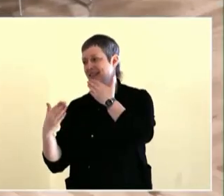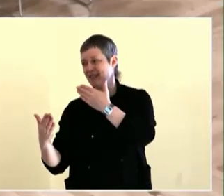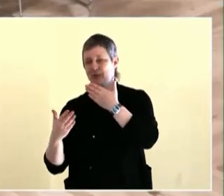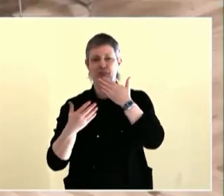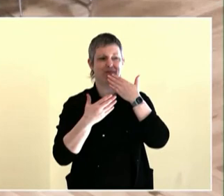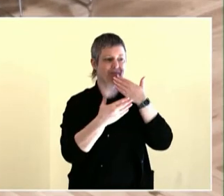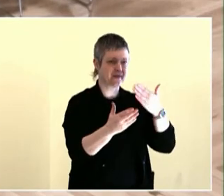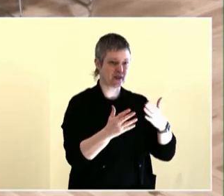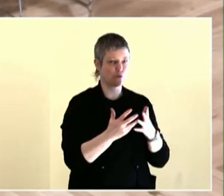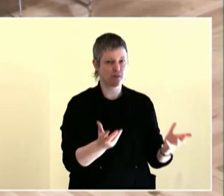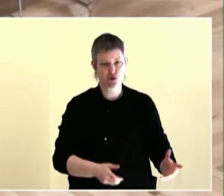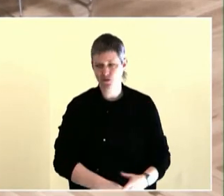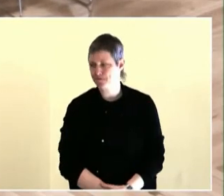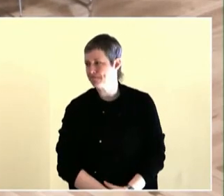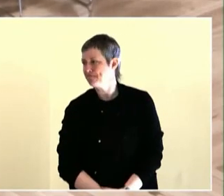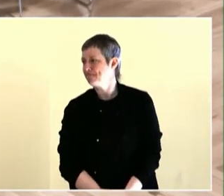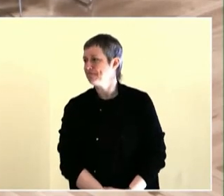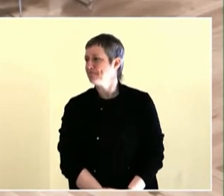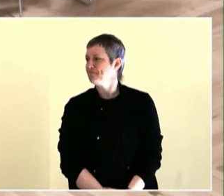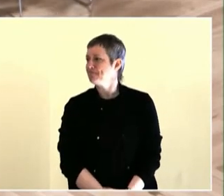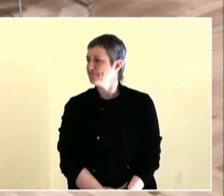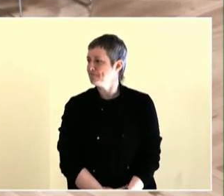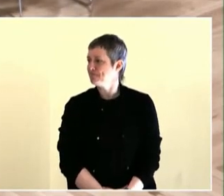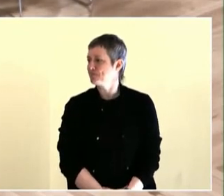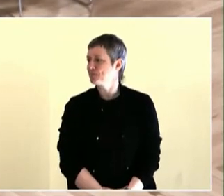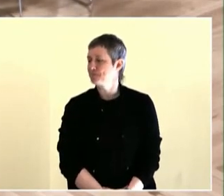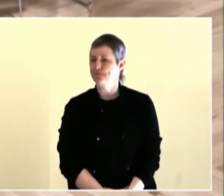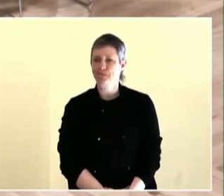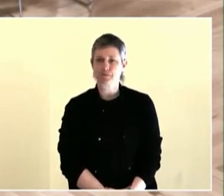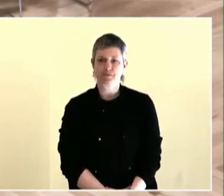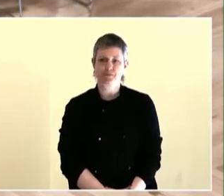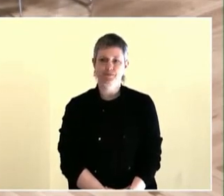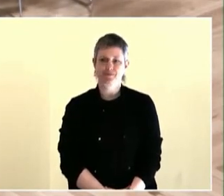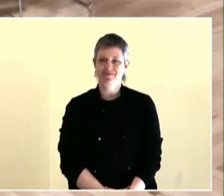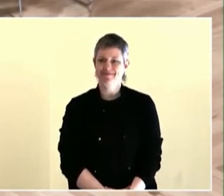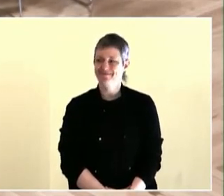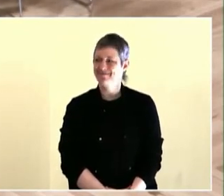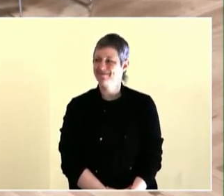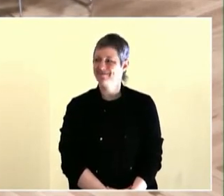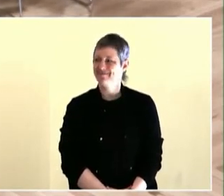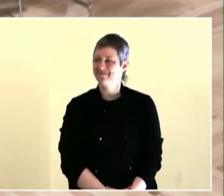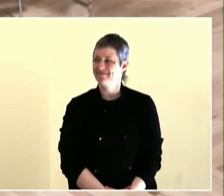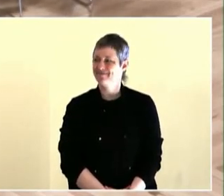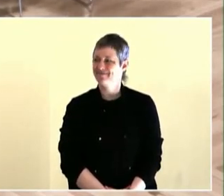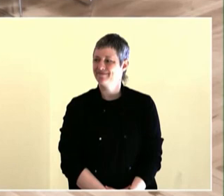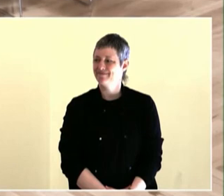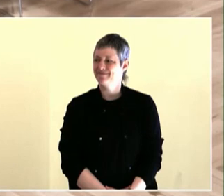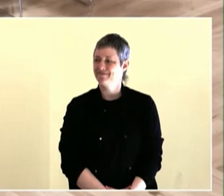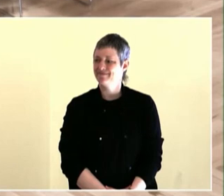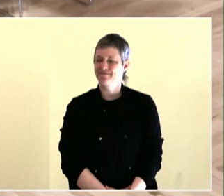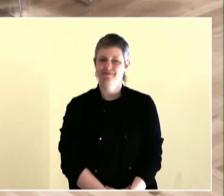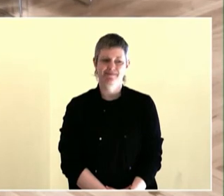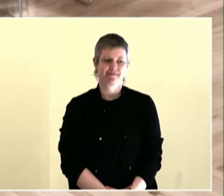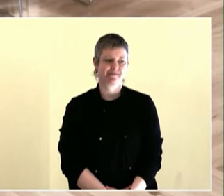childhood in Mexico, traveling across the border and back. And one thing that I noticed, is